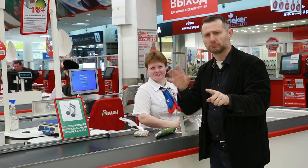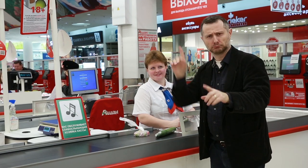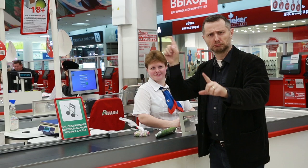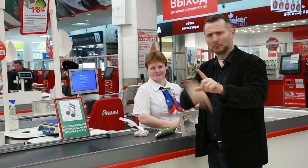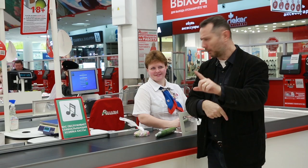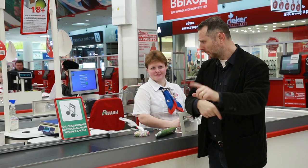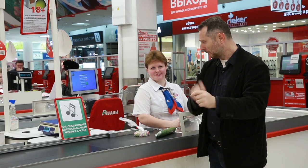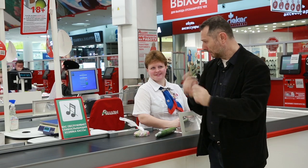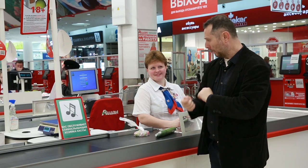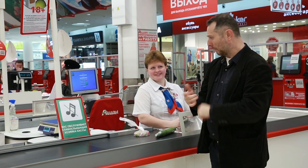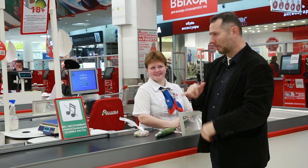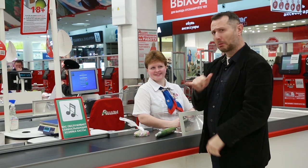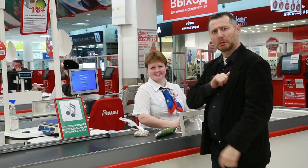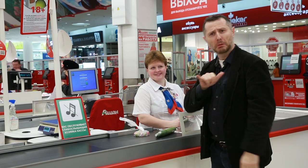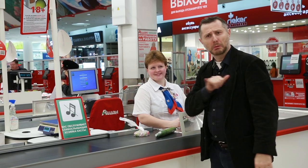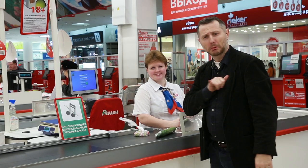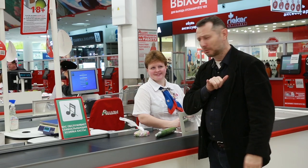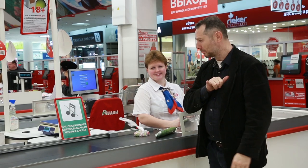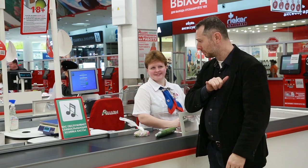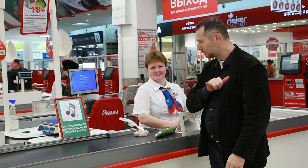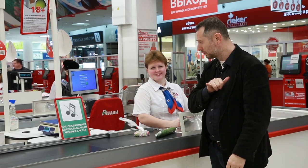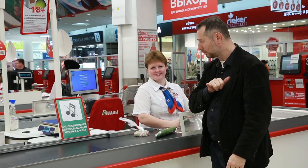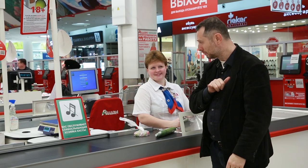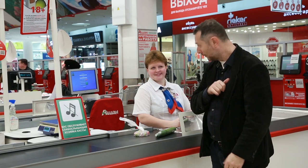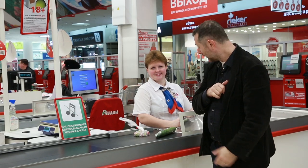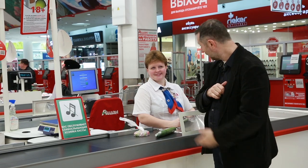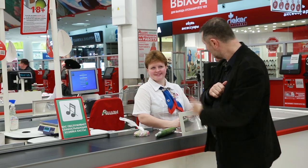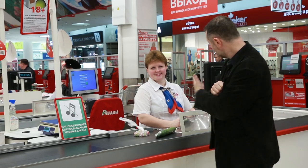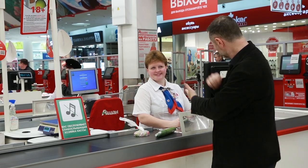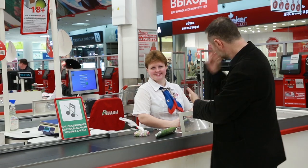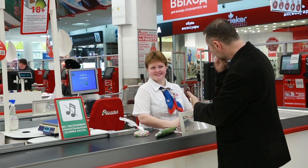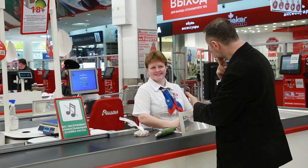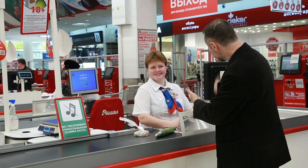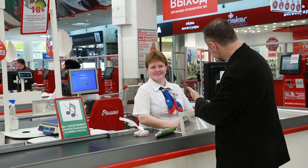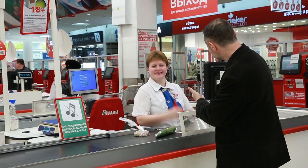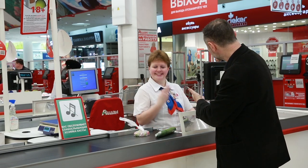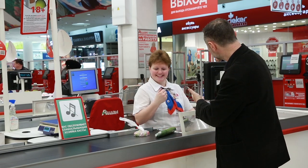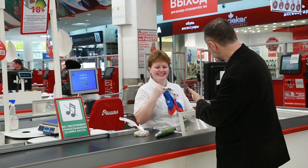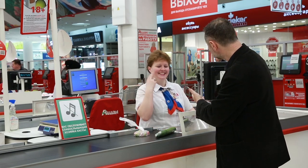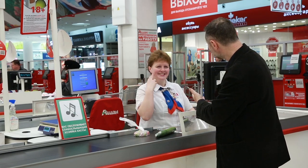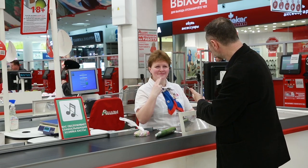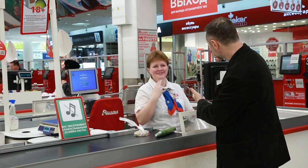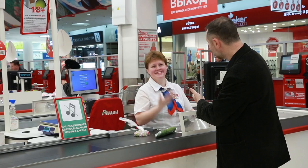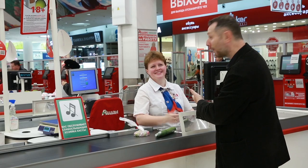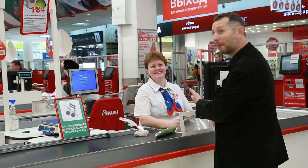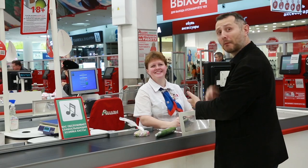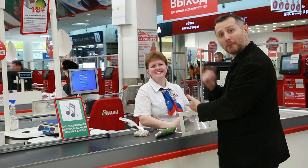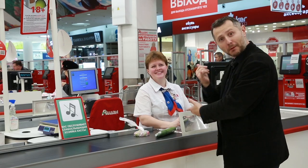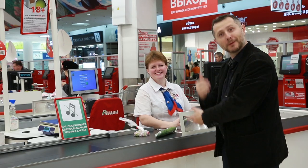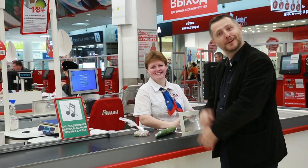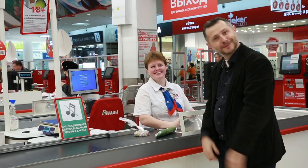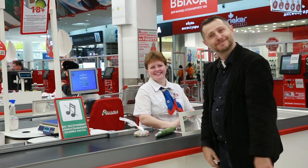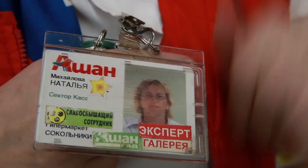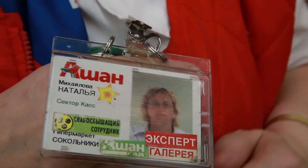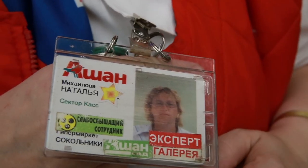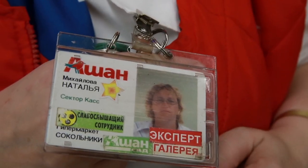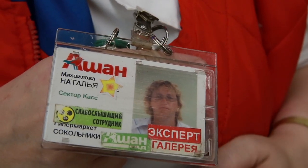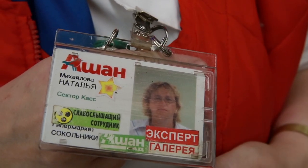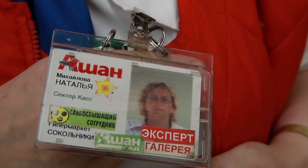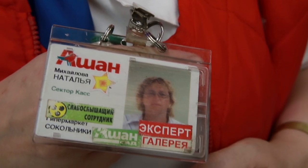a music note with a strikethrough. Interesting. Why did they pick it? (Elena Olegovna Starovoytova) Arkady: Are you Deaf? Elena: Yes, I am Deaf. Arkady: Oh, interesting. (employee identification with yellow circle and three black